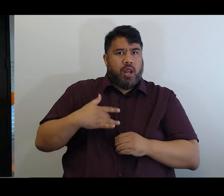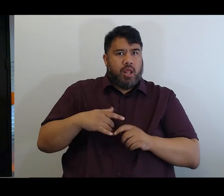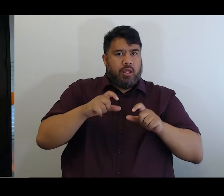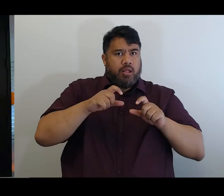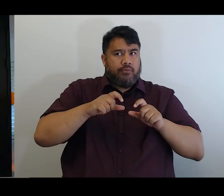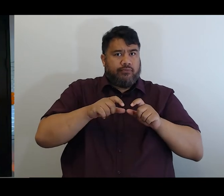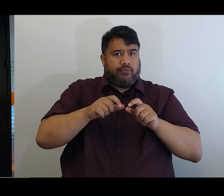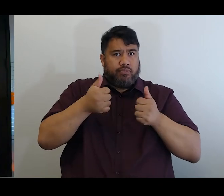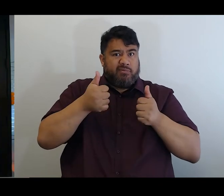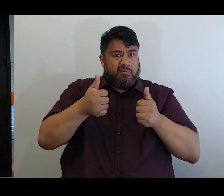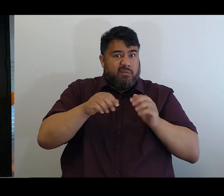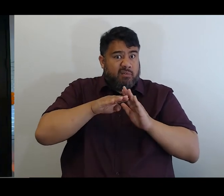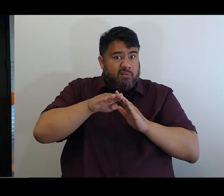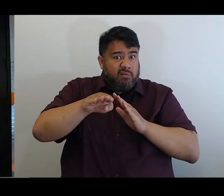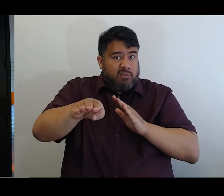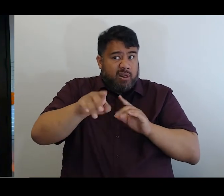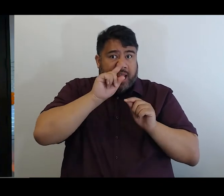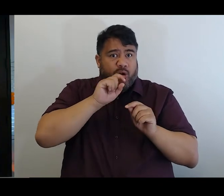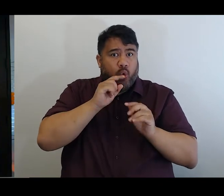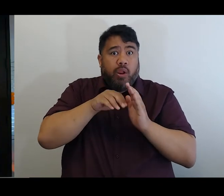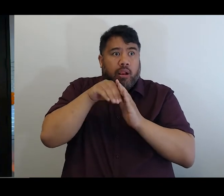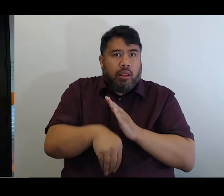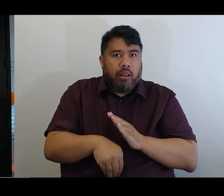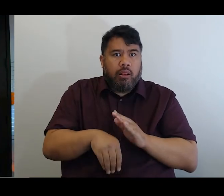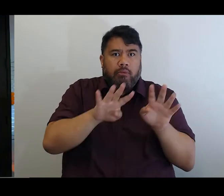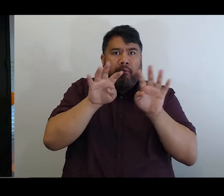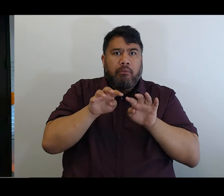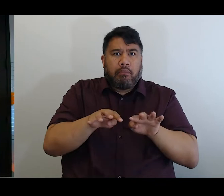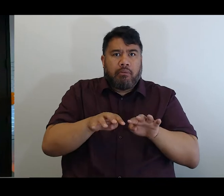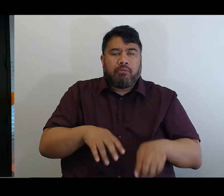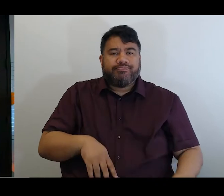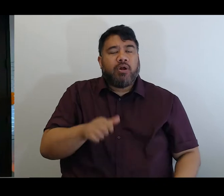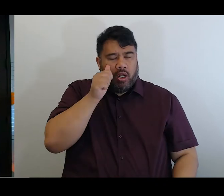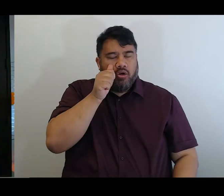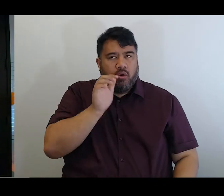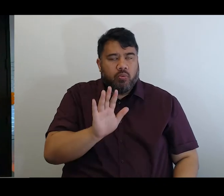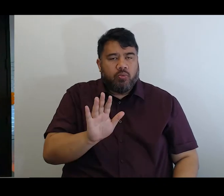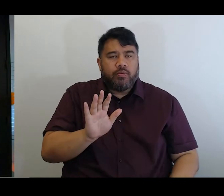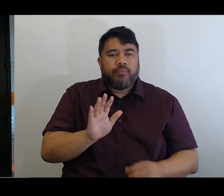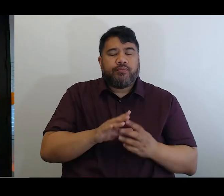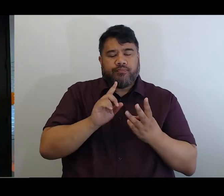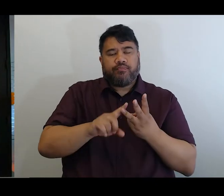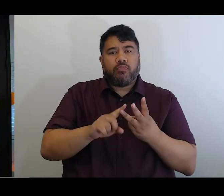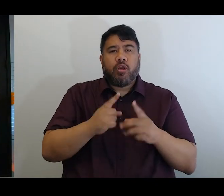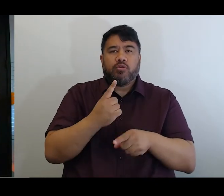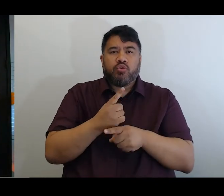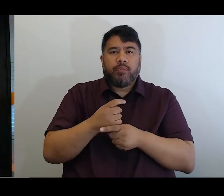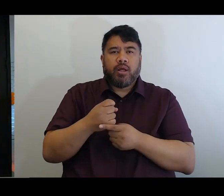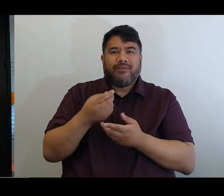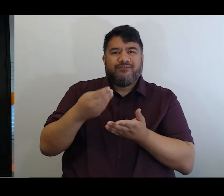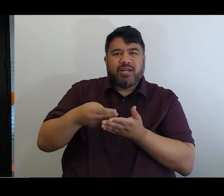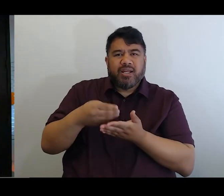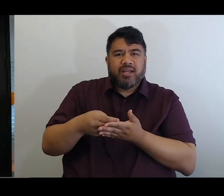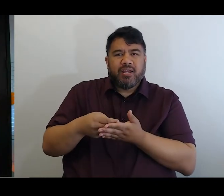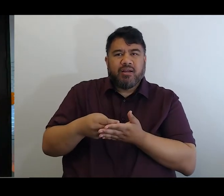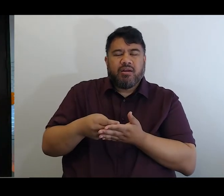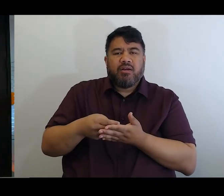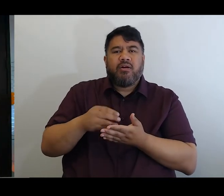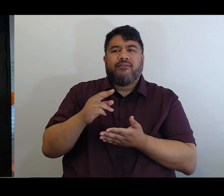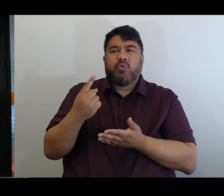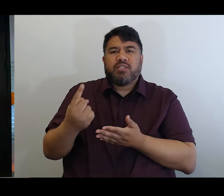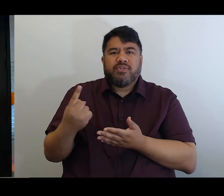We have introduced additional flexibility and carer support, and individualized funding and removed restrictions on who can pay family members.